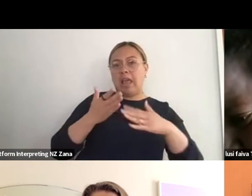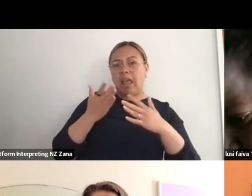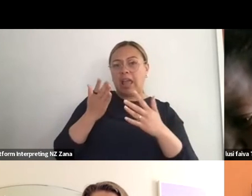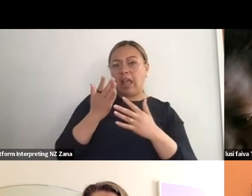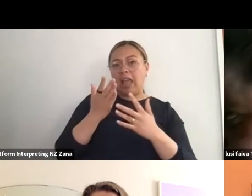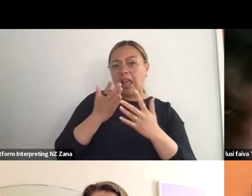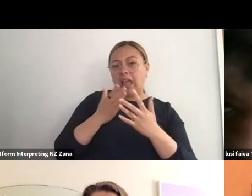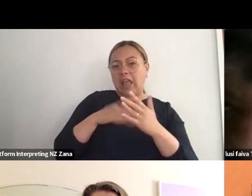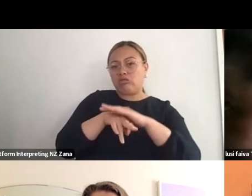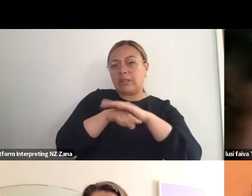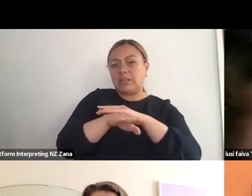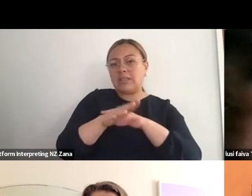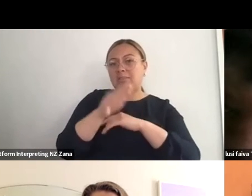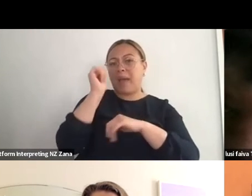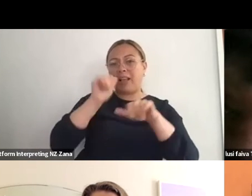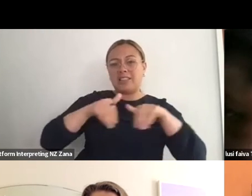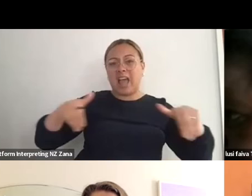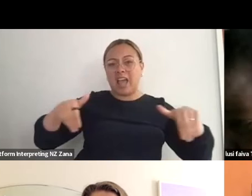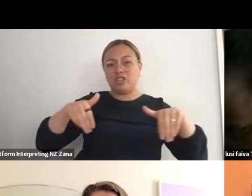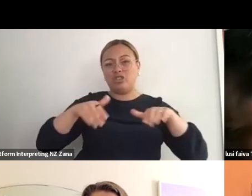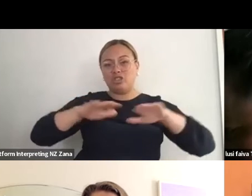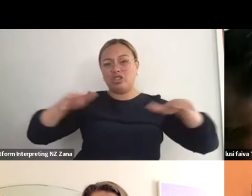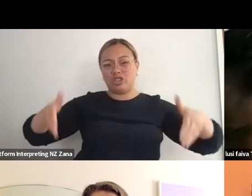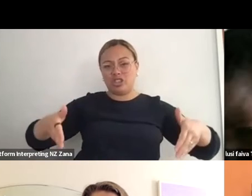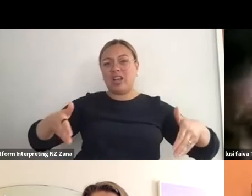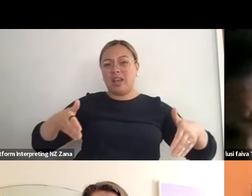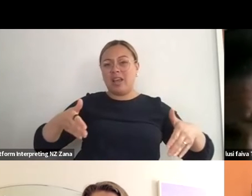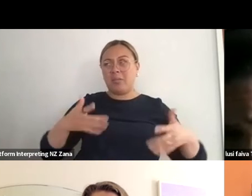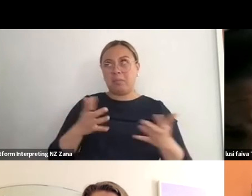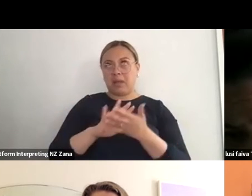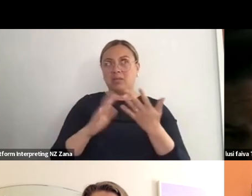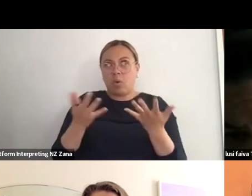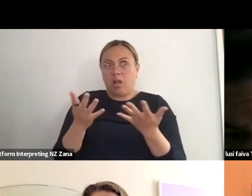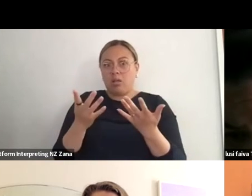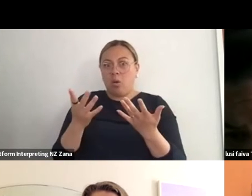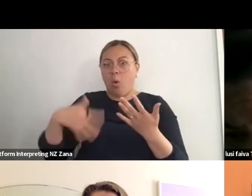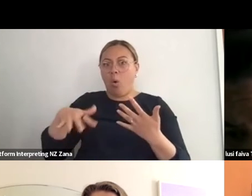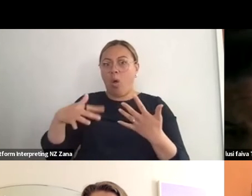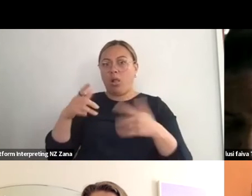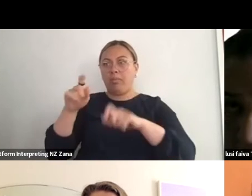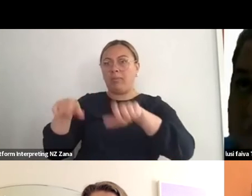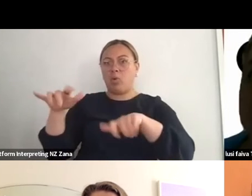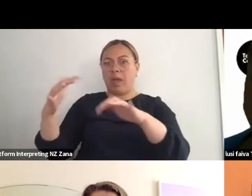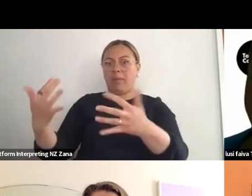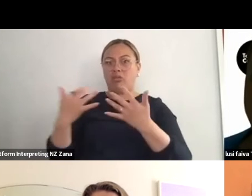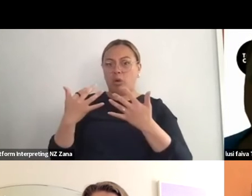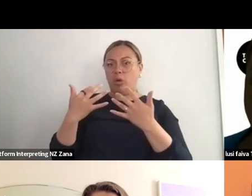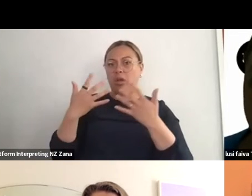But trying - I think it's this thing of like we have found ways in which it's about, talking about